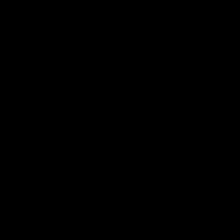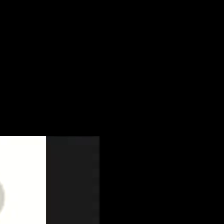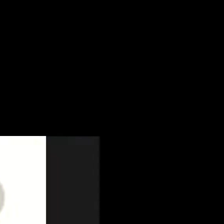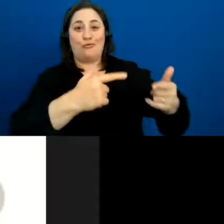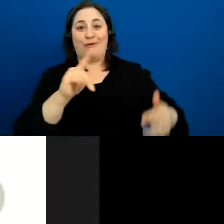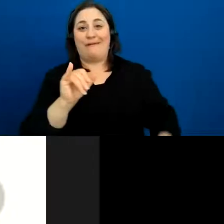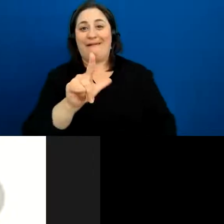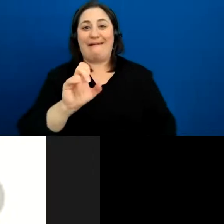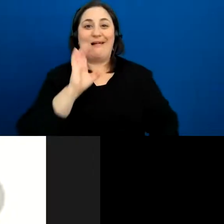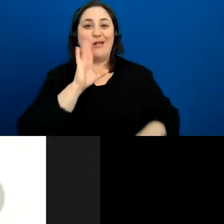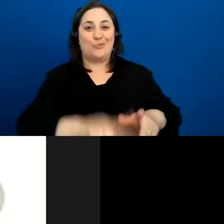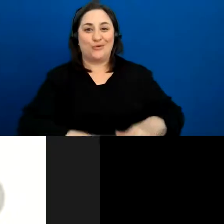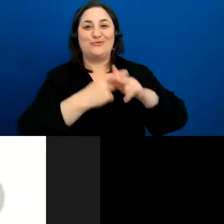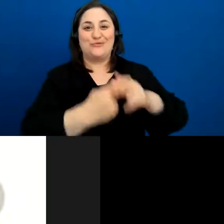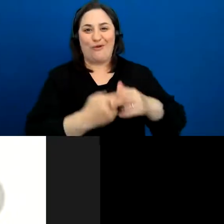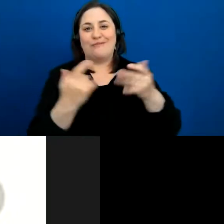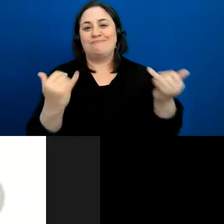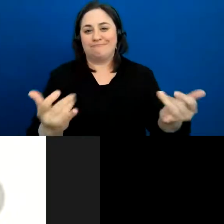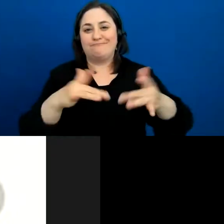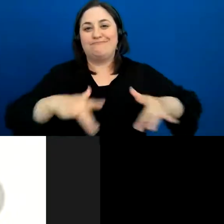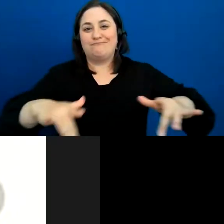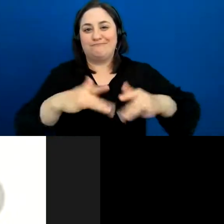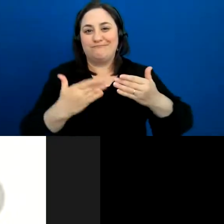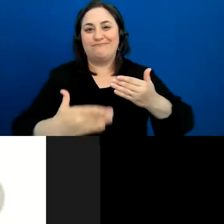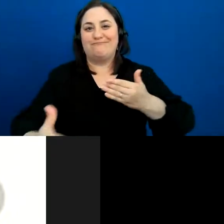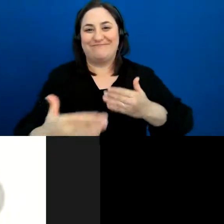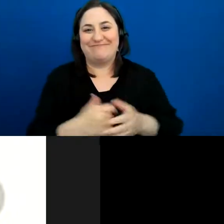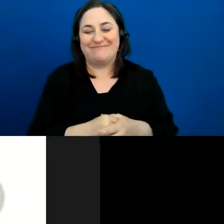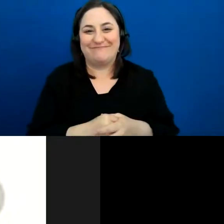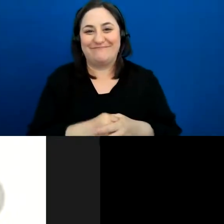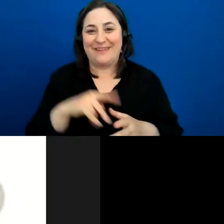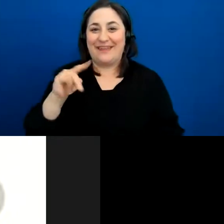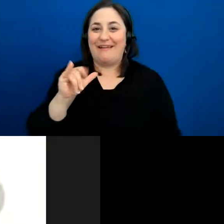Katie: to begin the session. Thank you. >>Kyle Alec: Awesome, thanks for that.